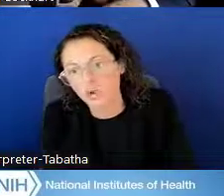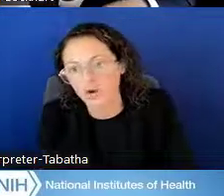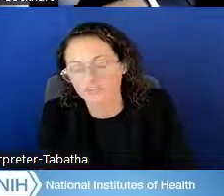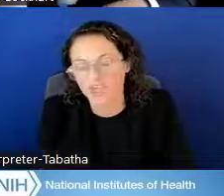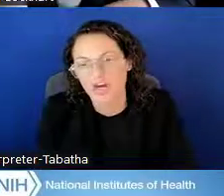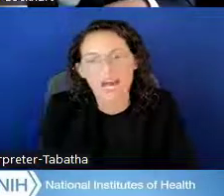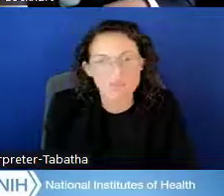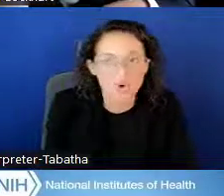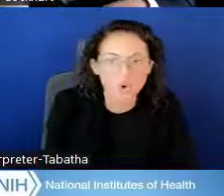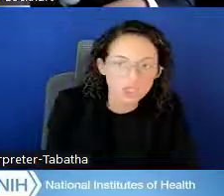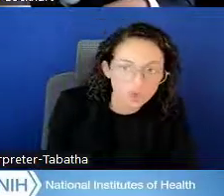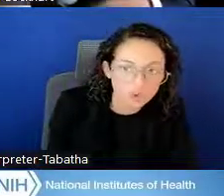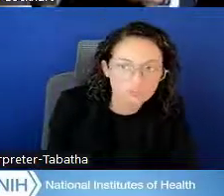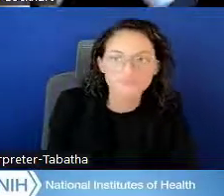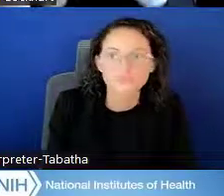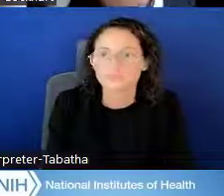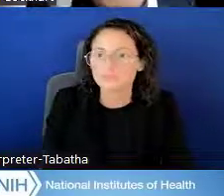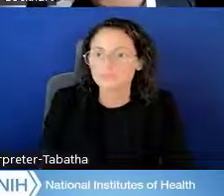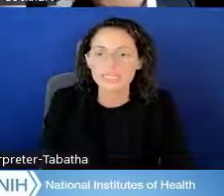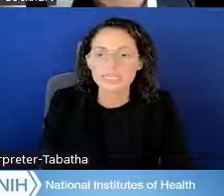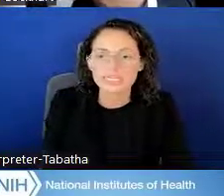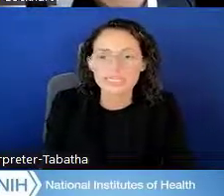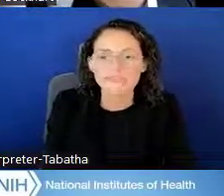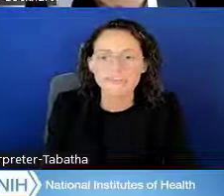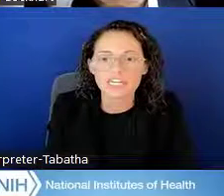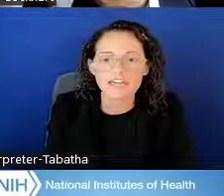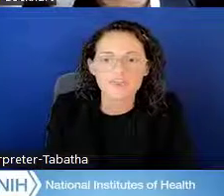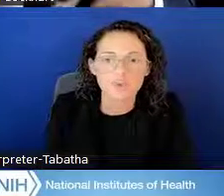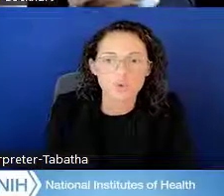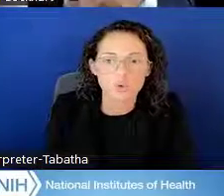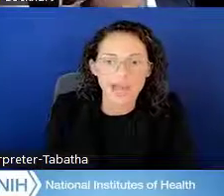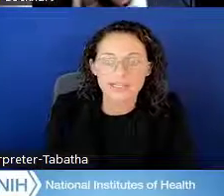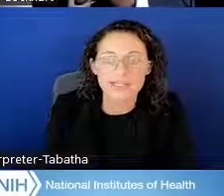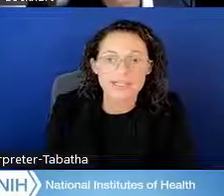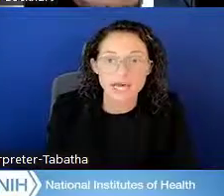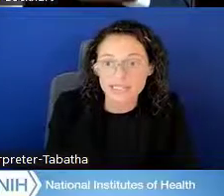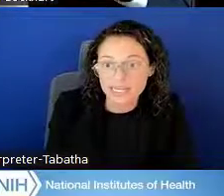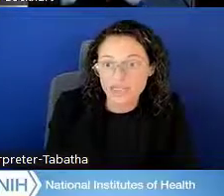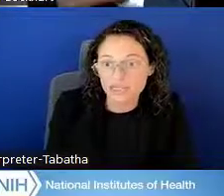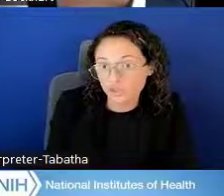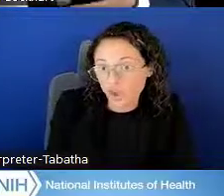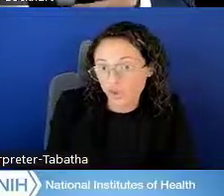or if they're a household loan. Even if you had consolidated your loan